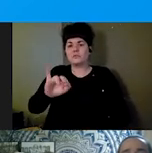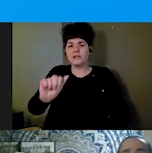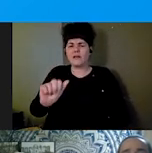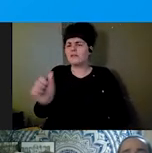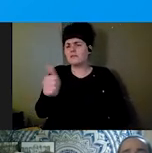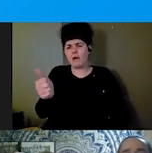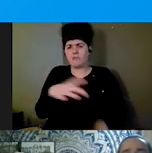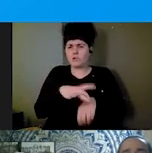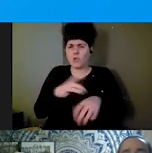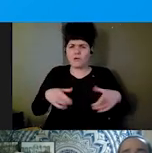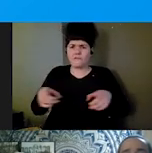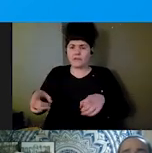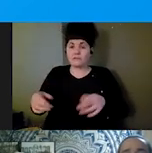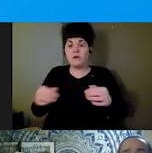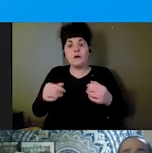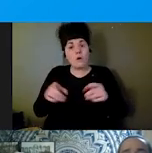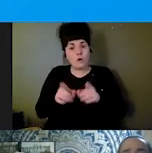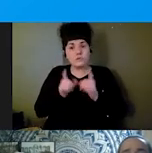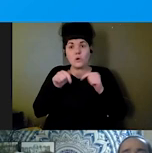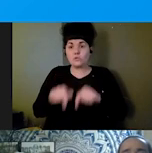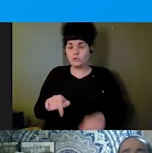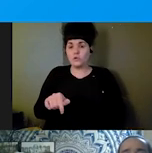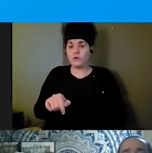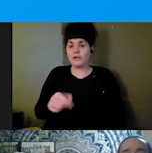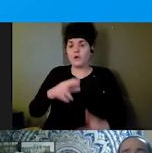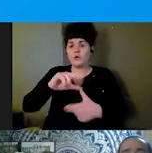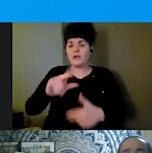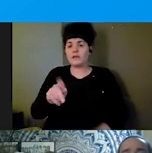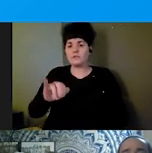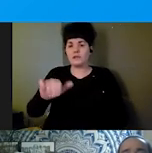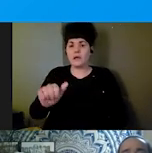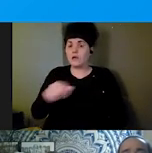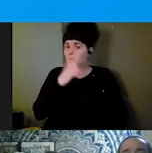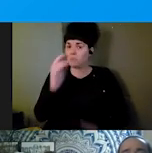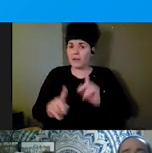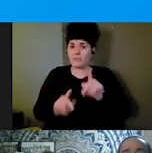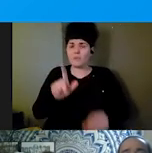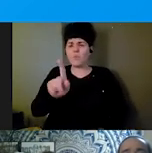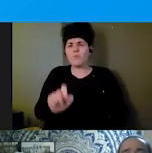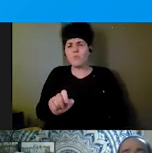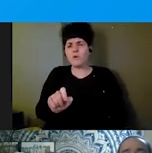Katrina, Black people were 1.7 to four types more likely to die than white people. This